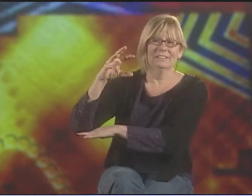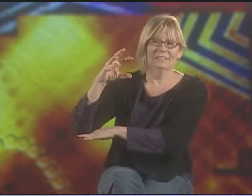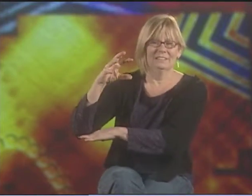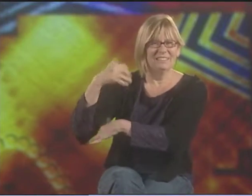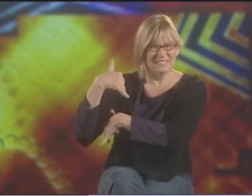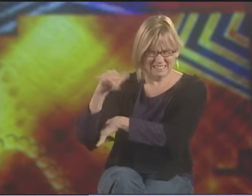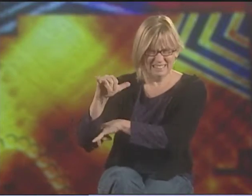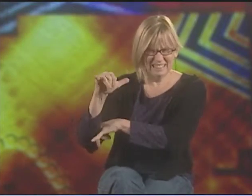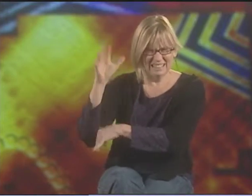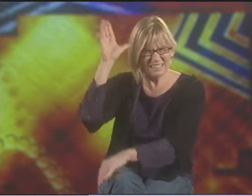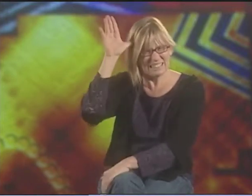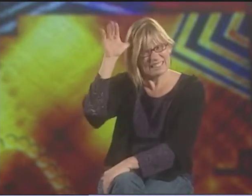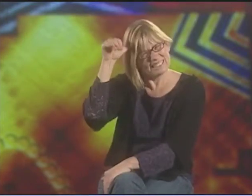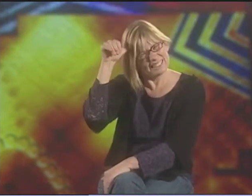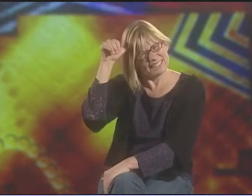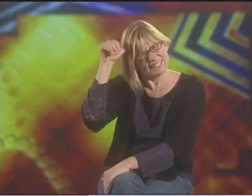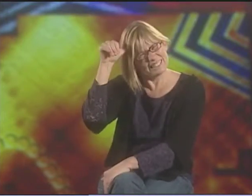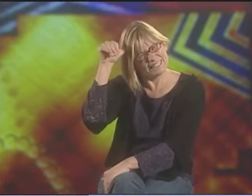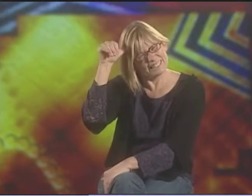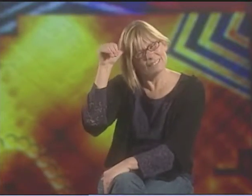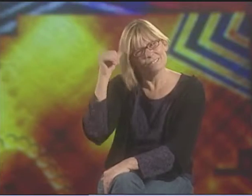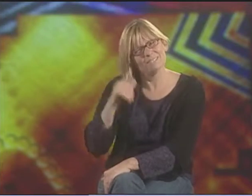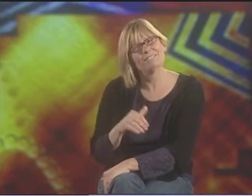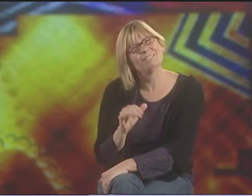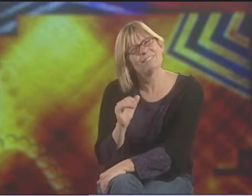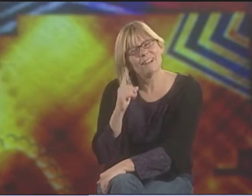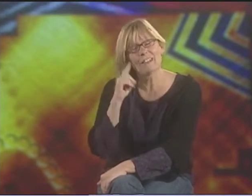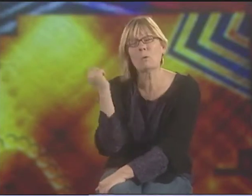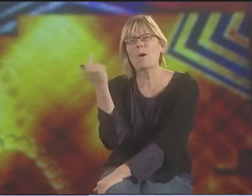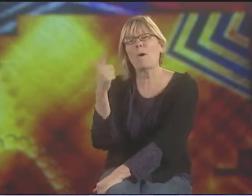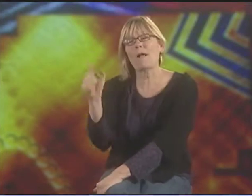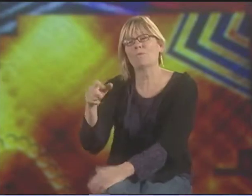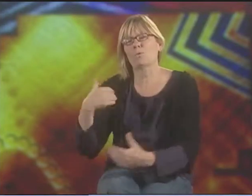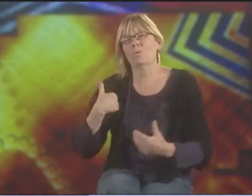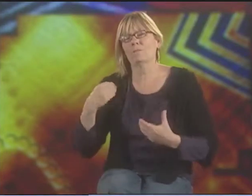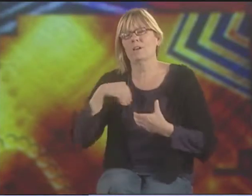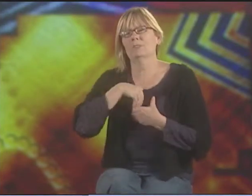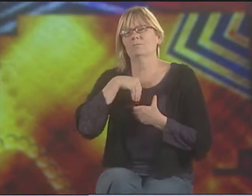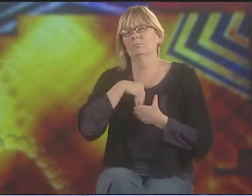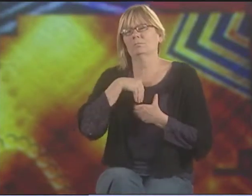WHATEVER, THE WIND, THIS TREE STANDS RESILIENT IN THE FACE OF IT ALL.